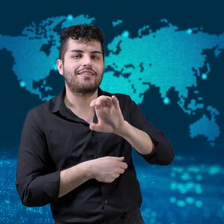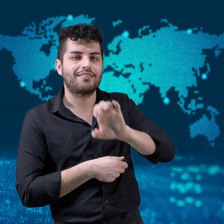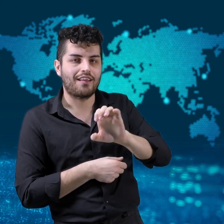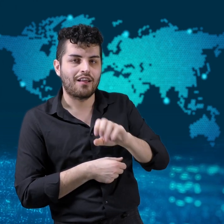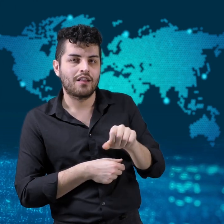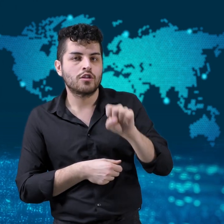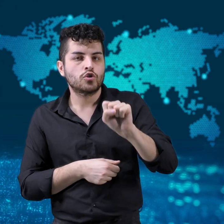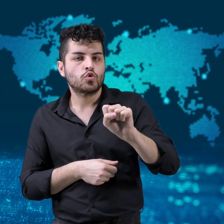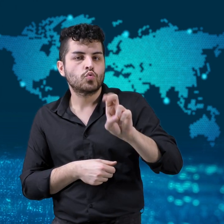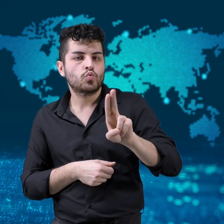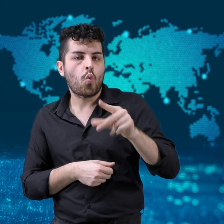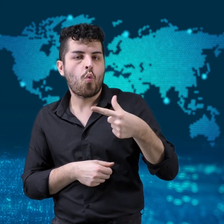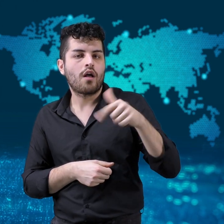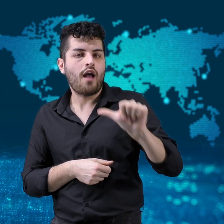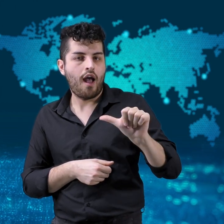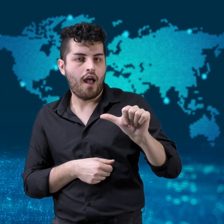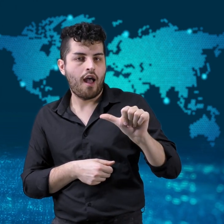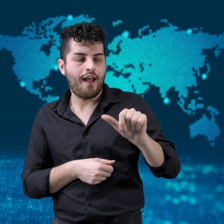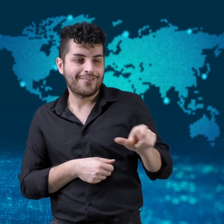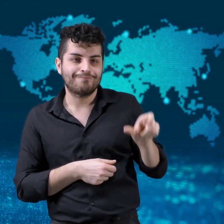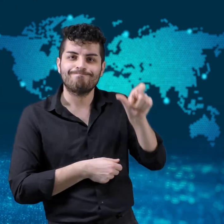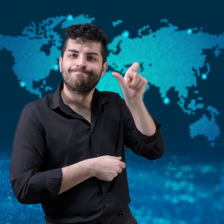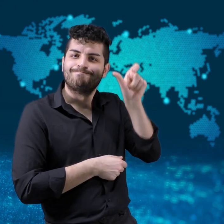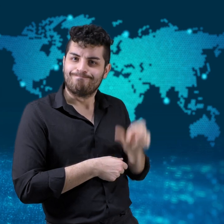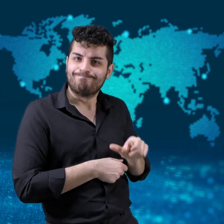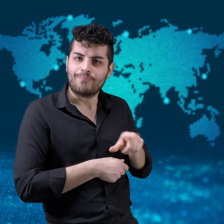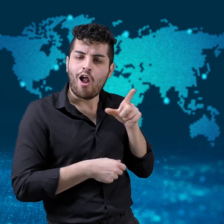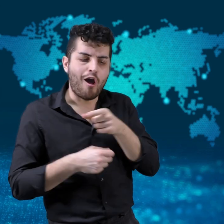was chosen to replace him.